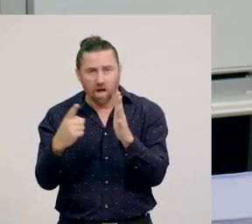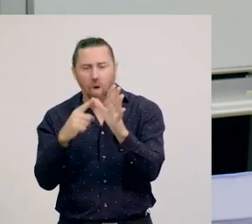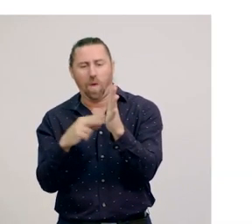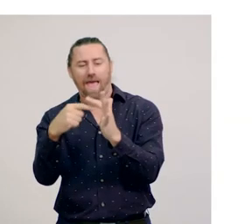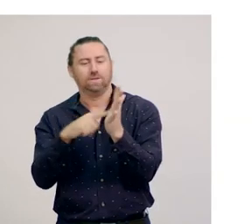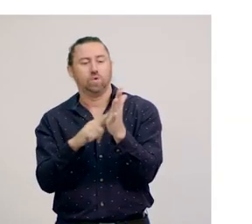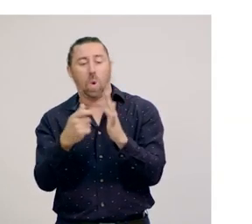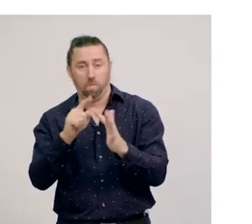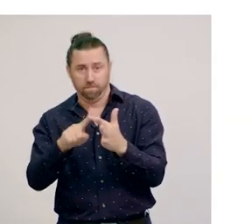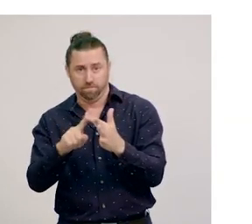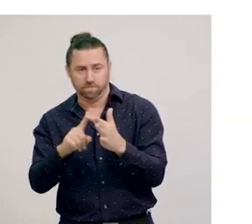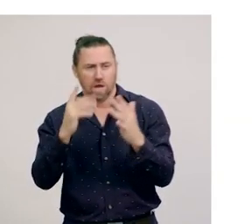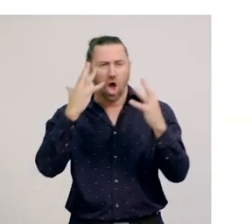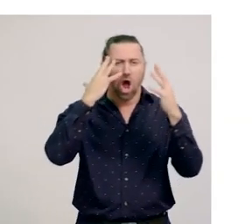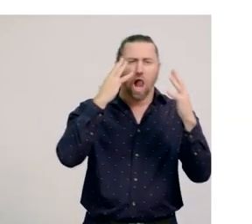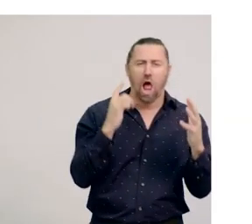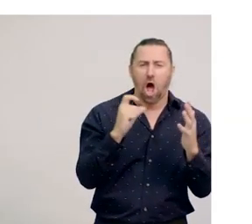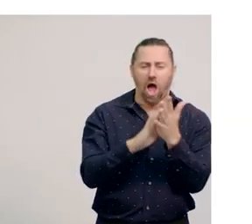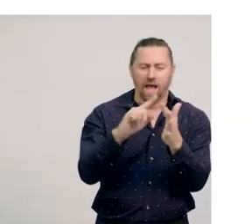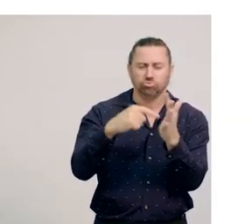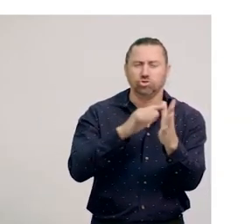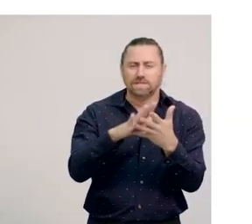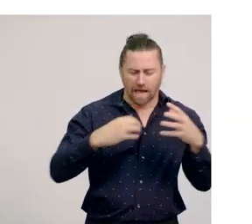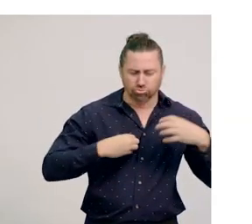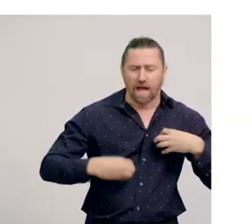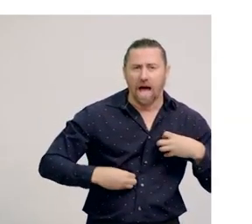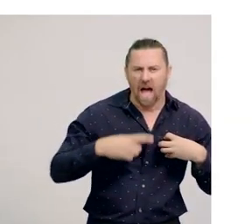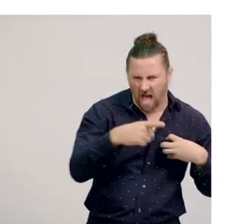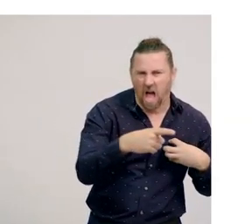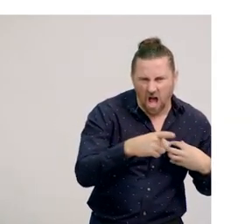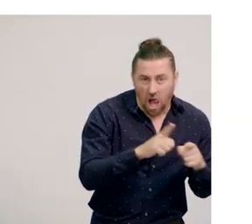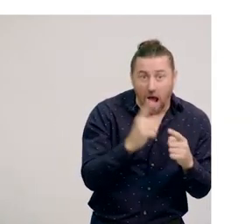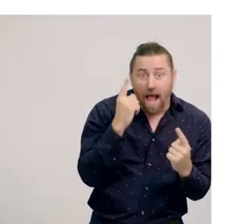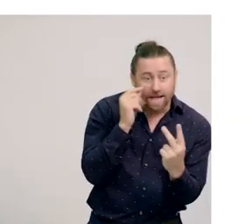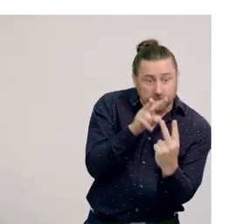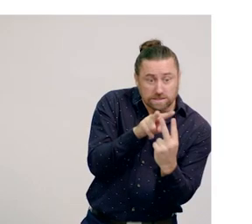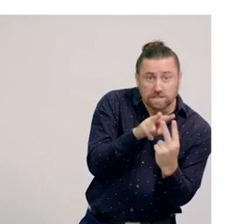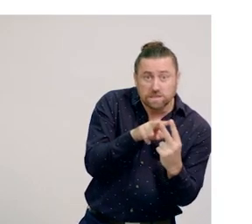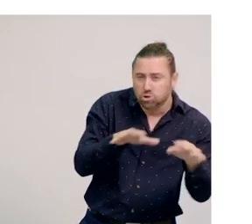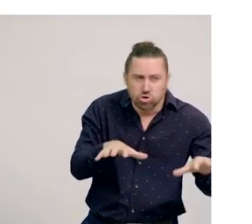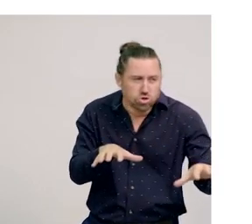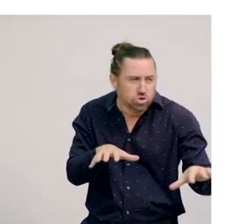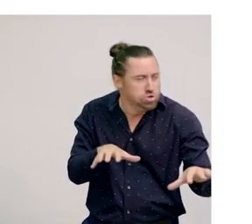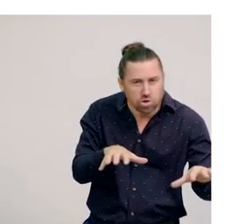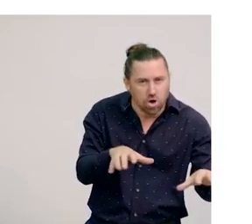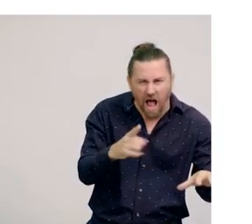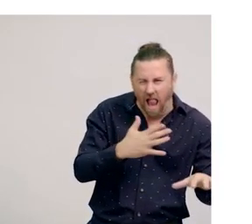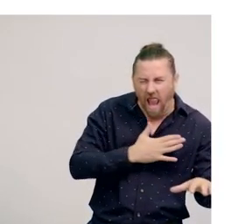Now lions and cheetahs are both different types of big cats, but they both feed on the same type of prey, like antelope.